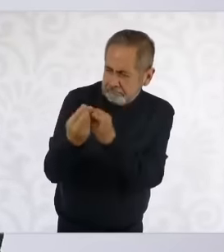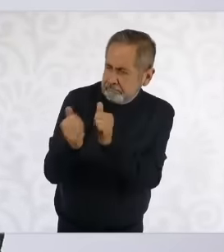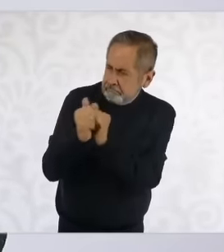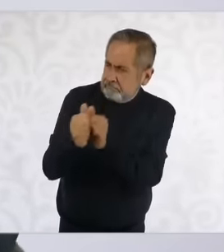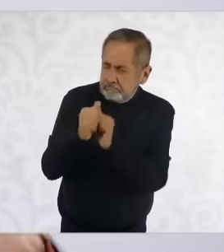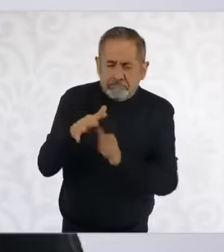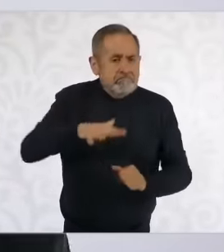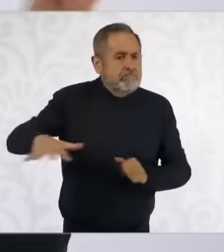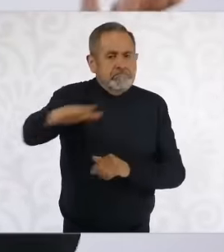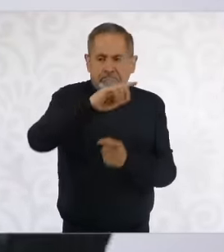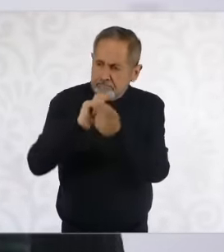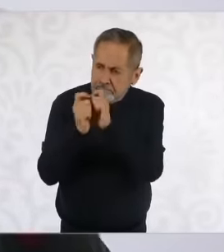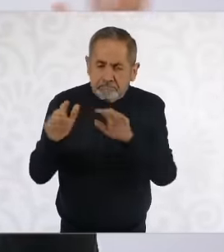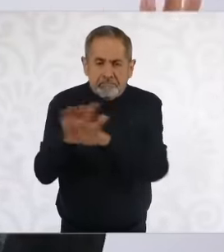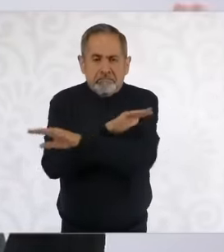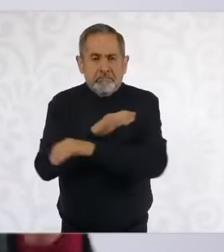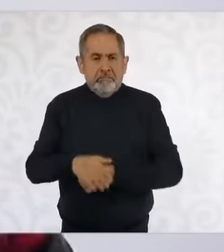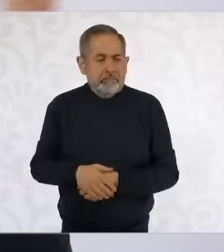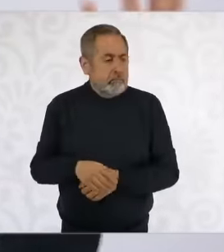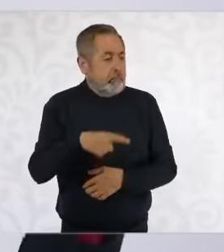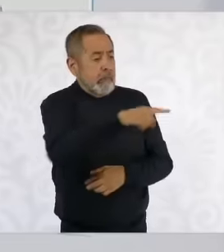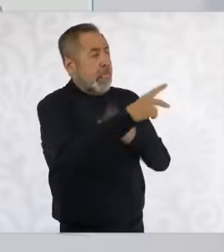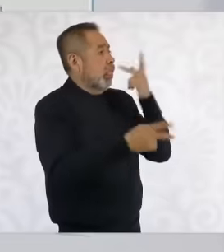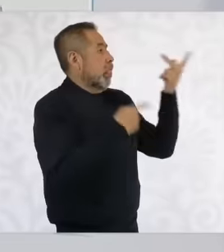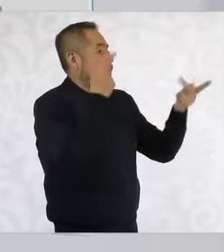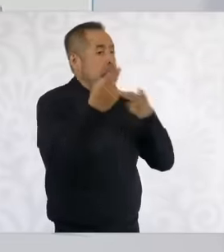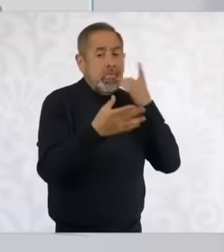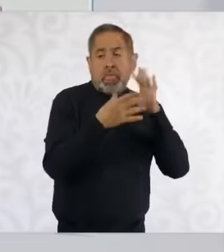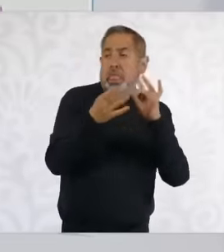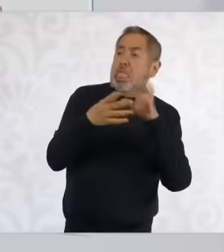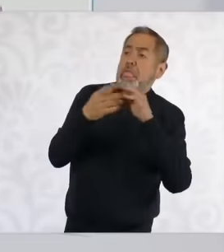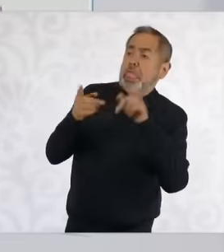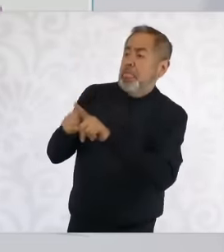there are some commented rats who make fun because I say This is going to be an example for the